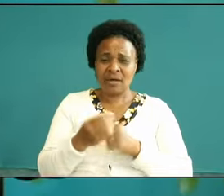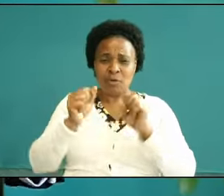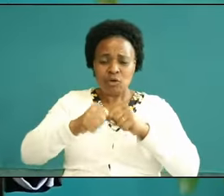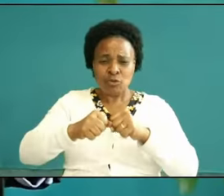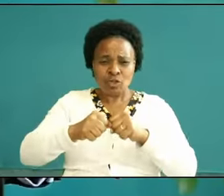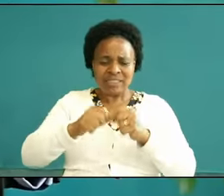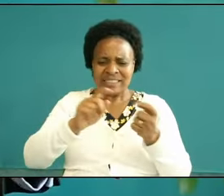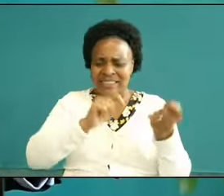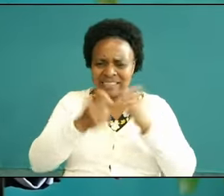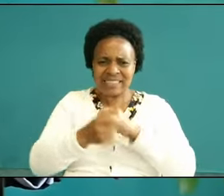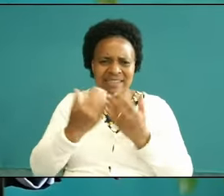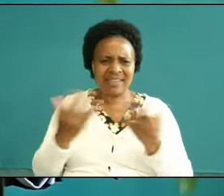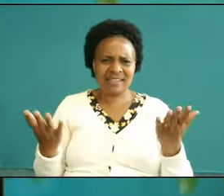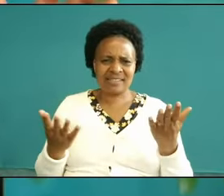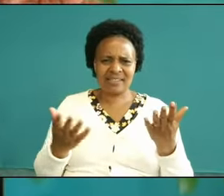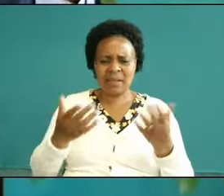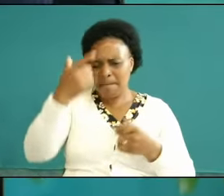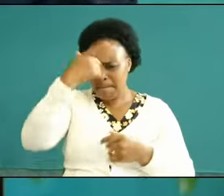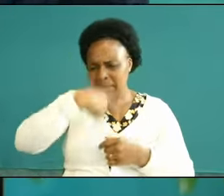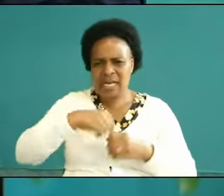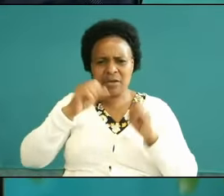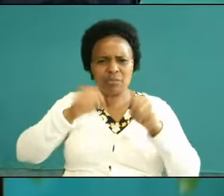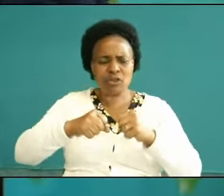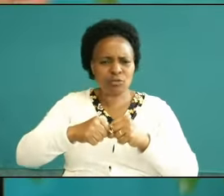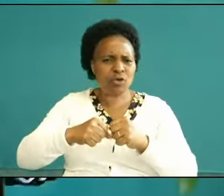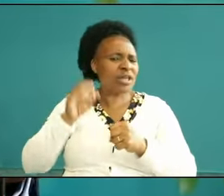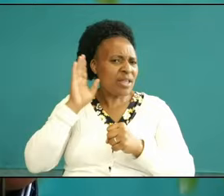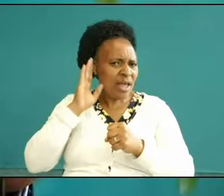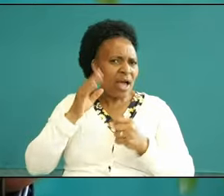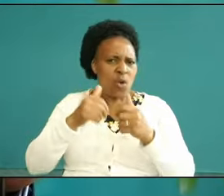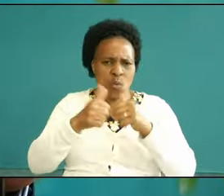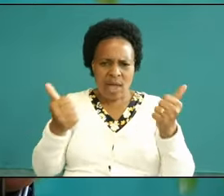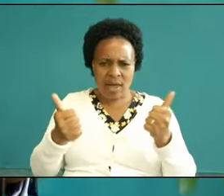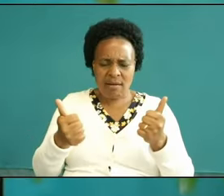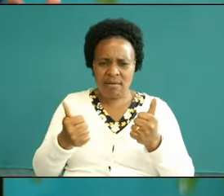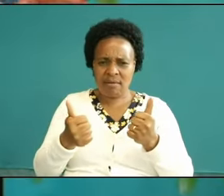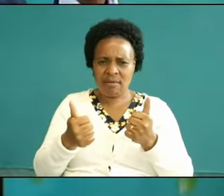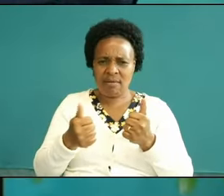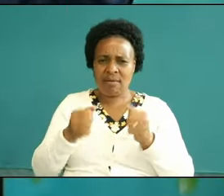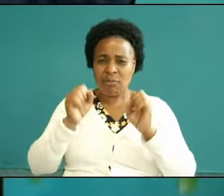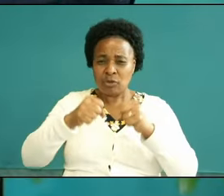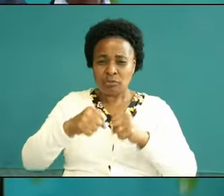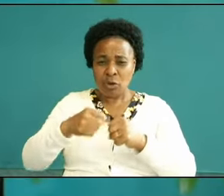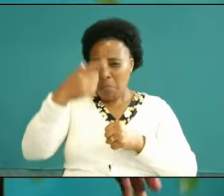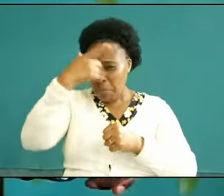ties even the blood can build big houses even the blood can drive big cars even